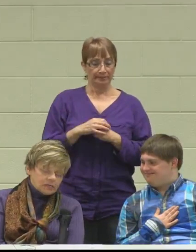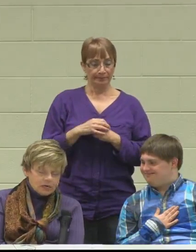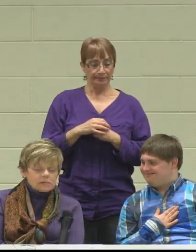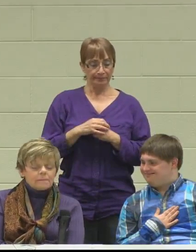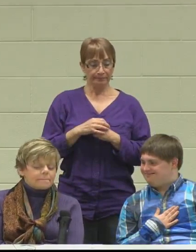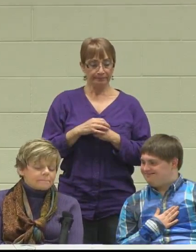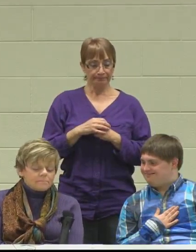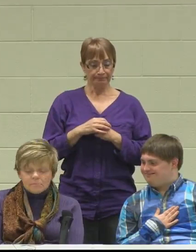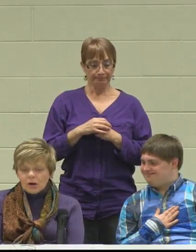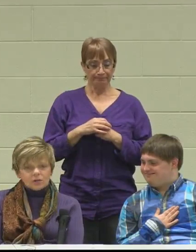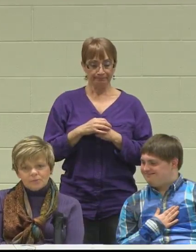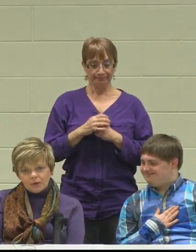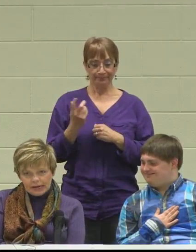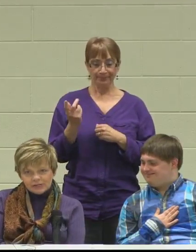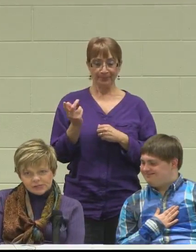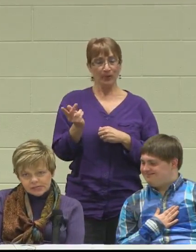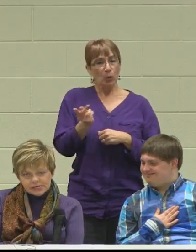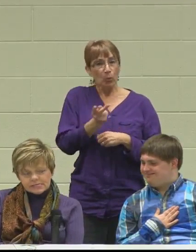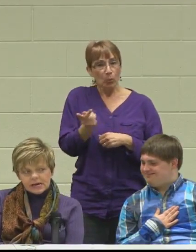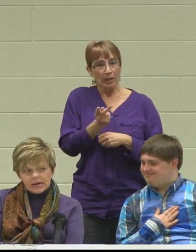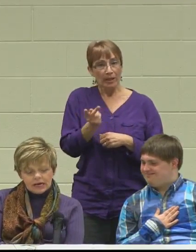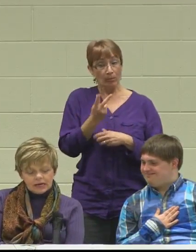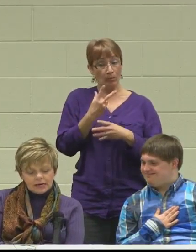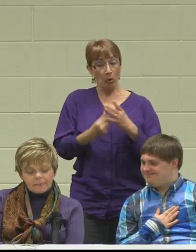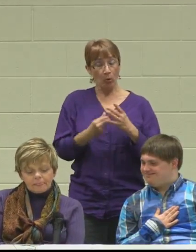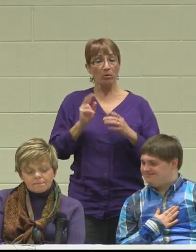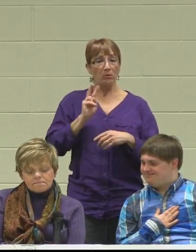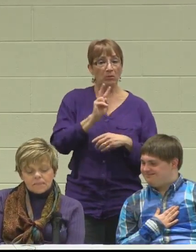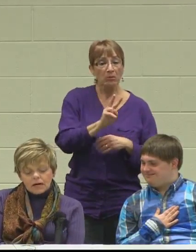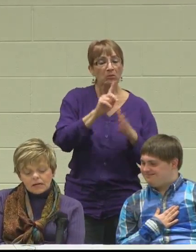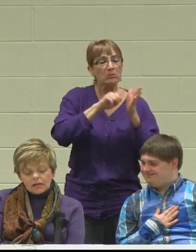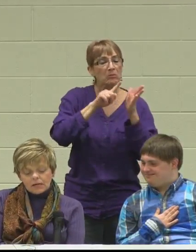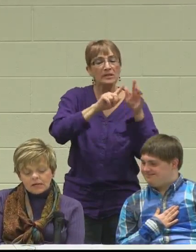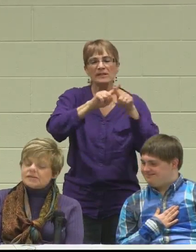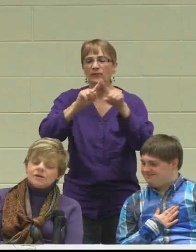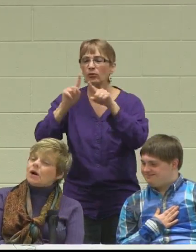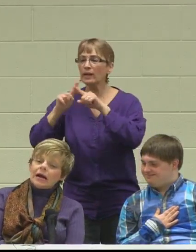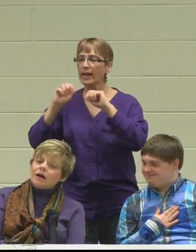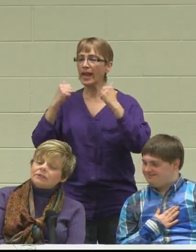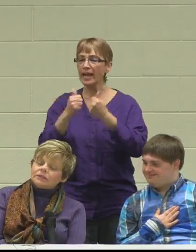at multiple agencies, and it is in Our House